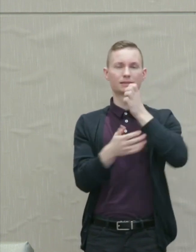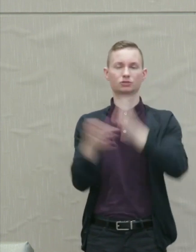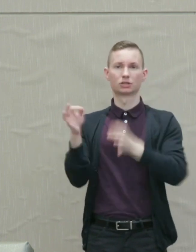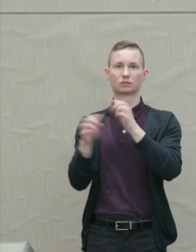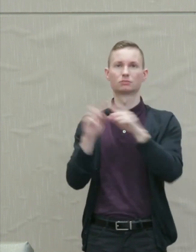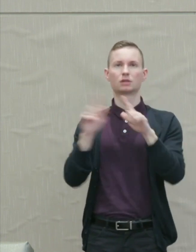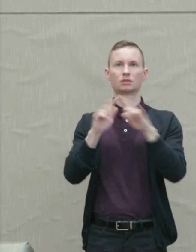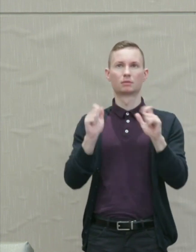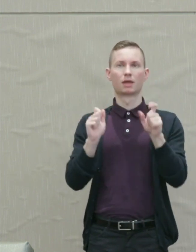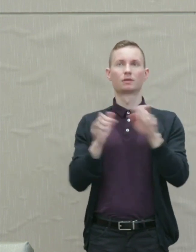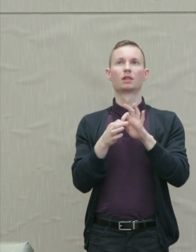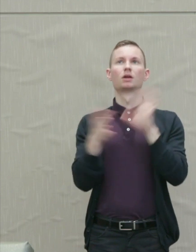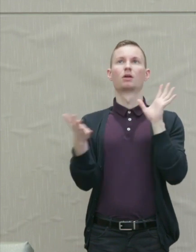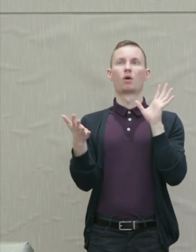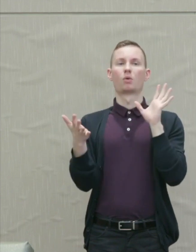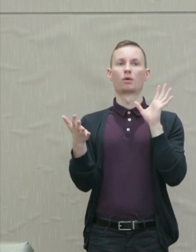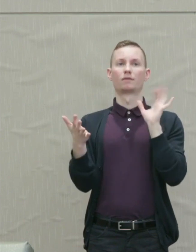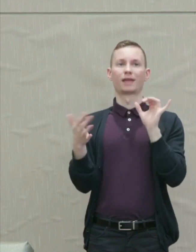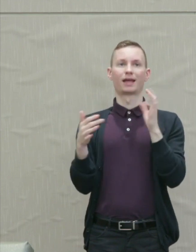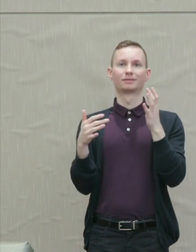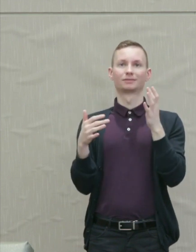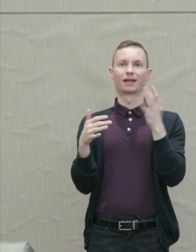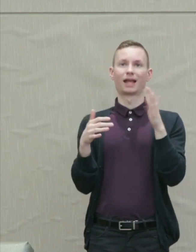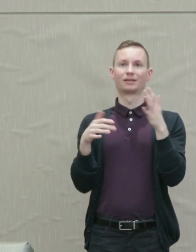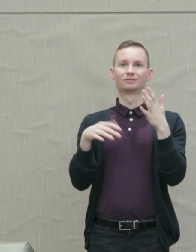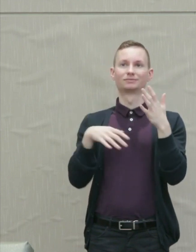letting go of the empty fantasy of payback.